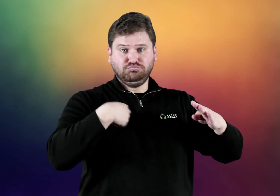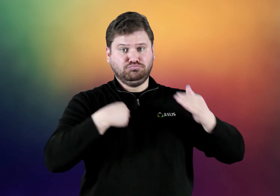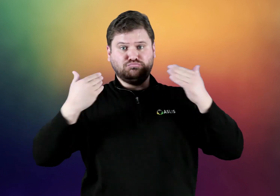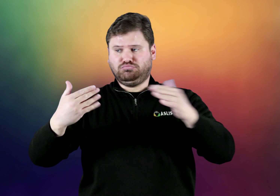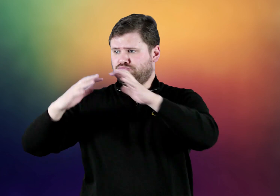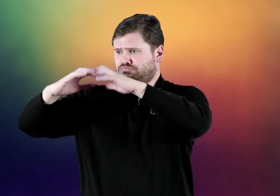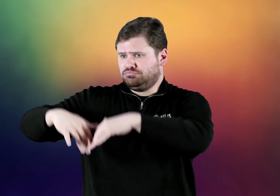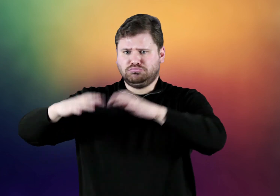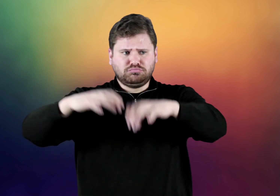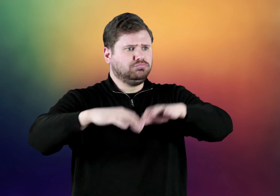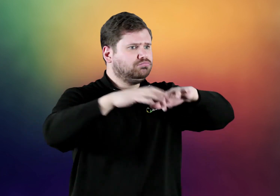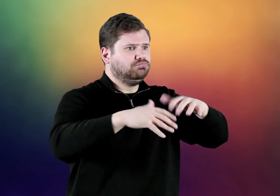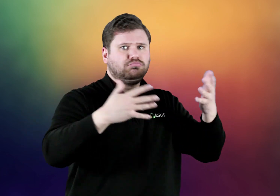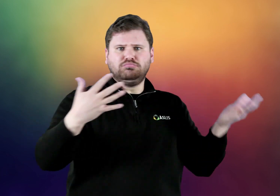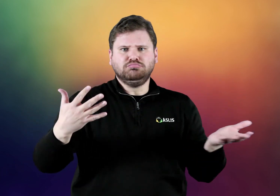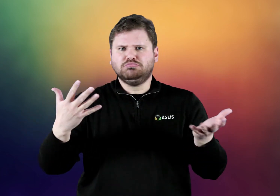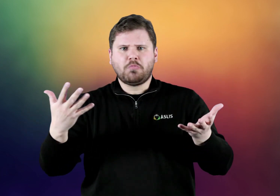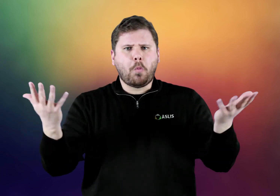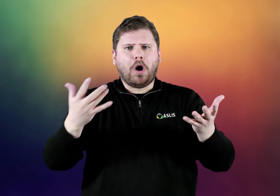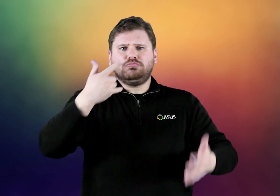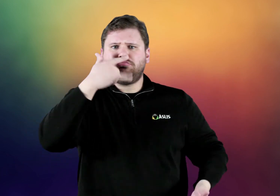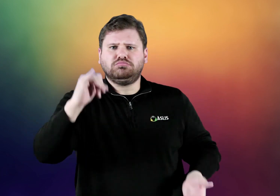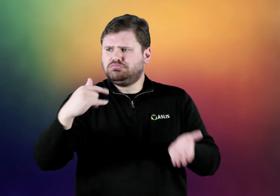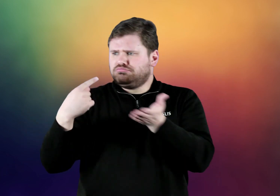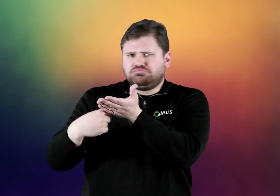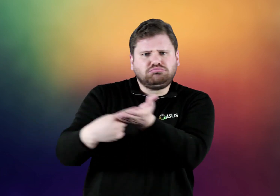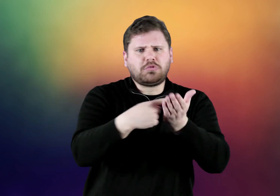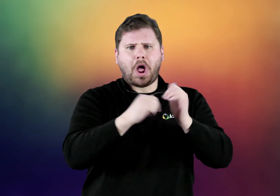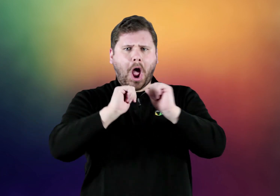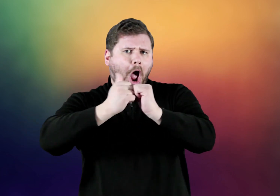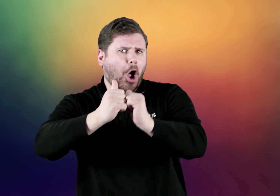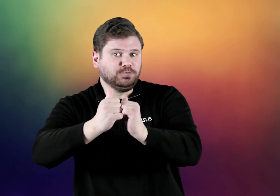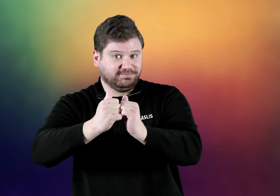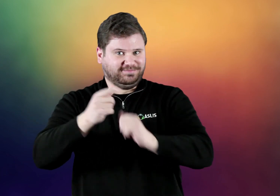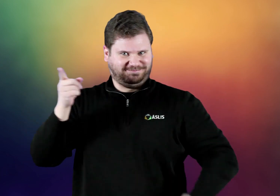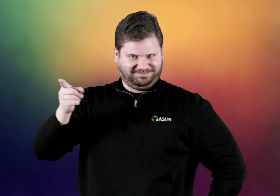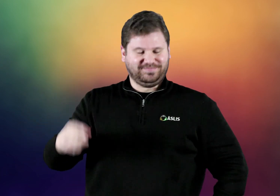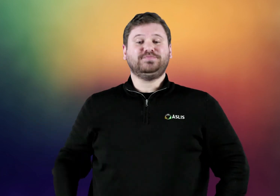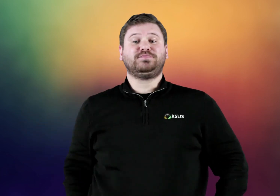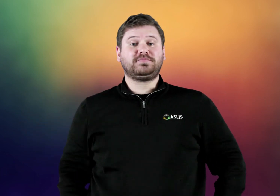Should we deconstruct those obstacles? What will this look like? How do we do it? That's what he will discuss!